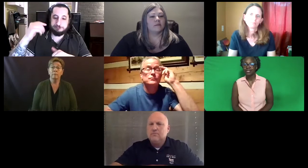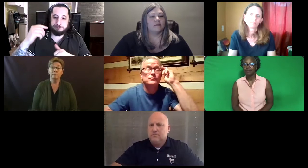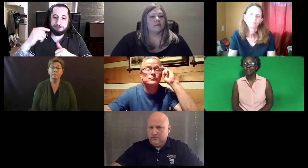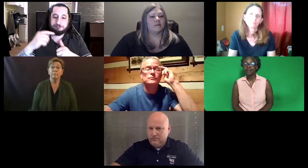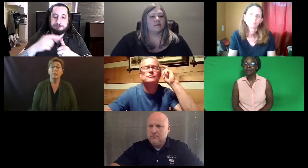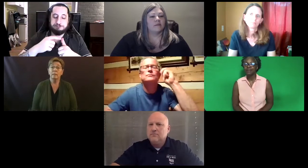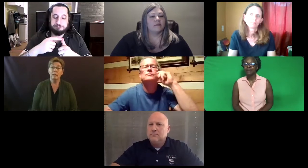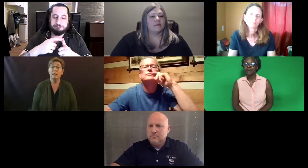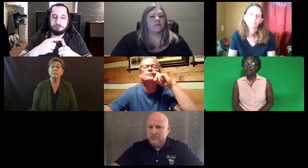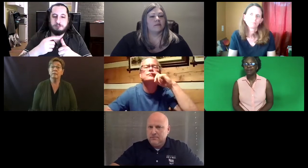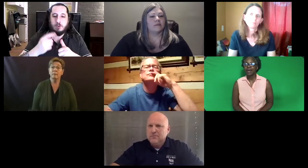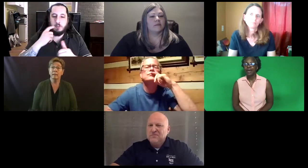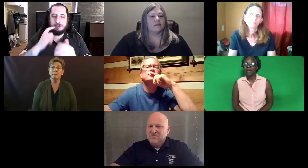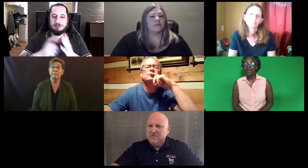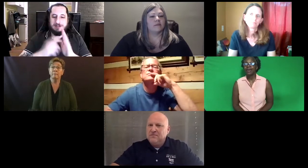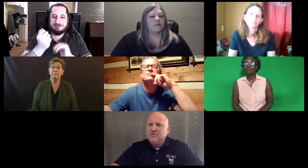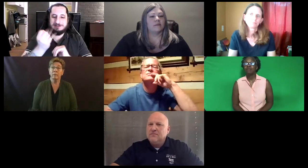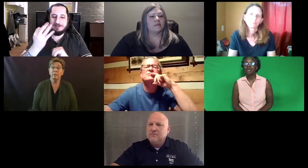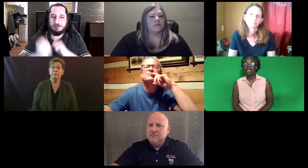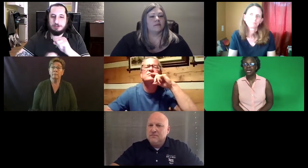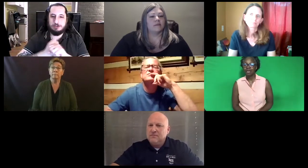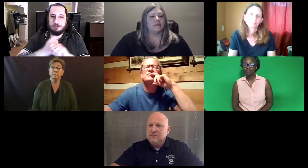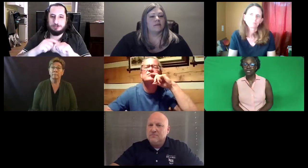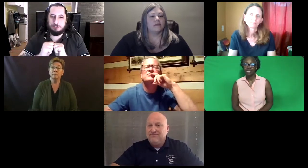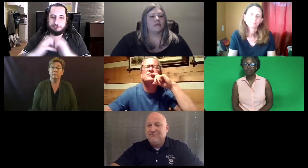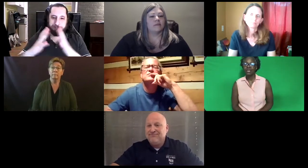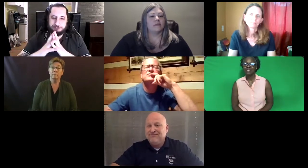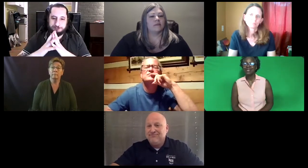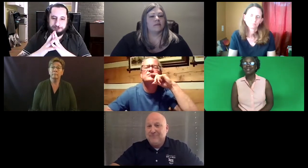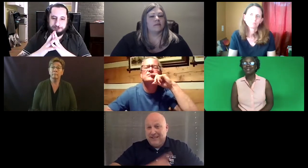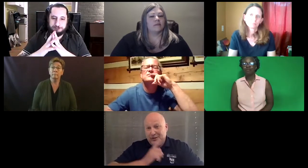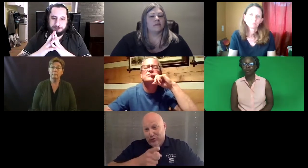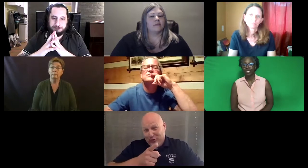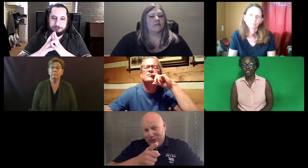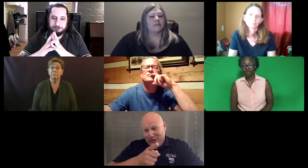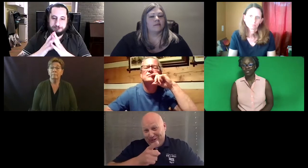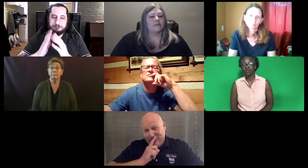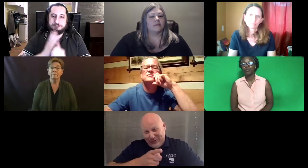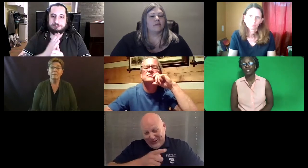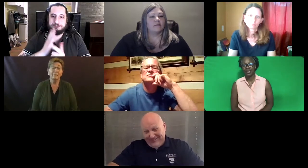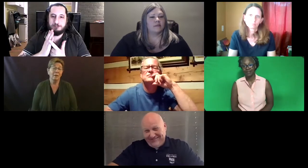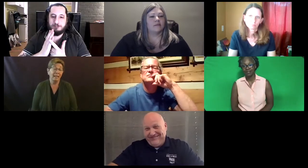Do not, okay. Jon: And we made that recommendation because it takes several years to pull it together.